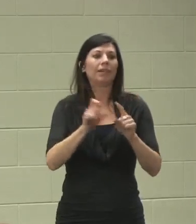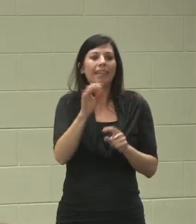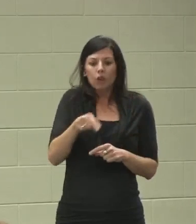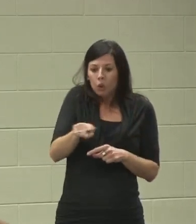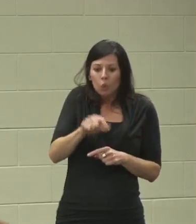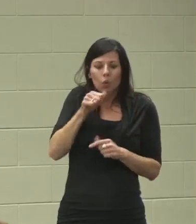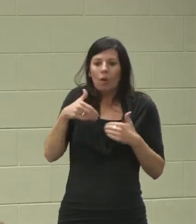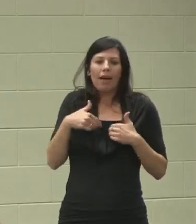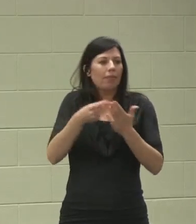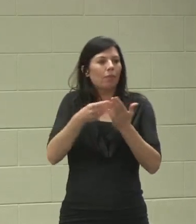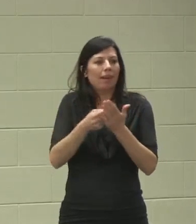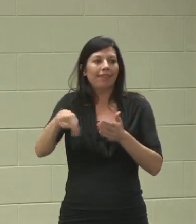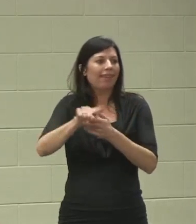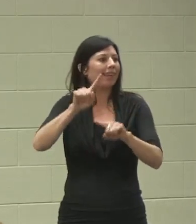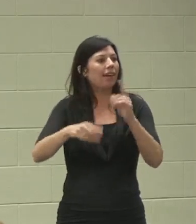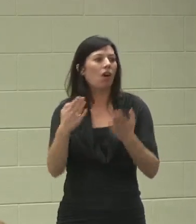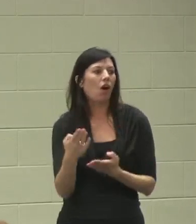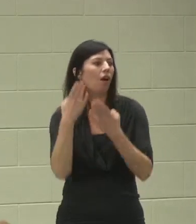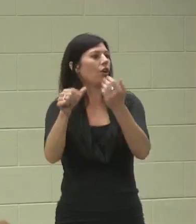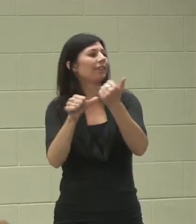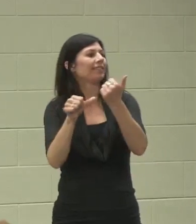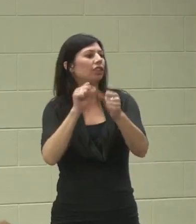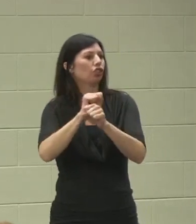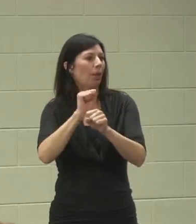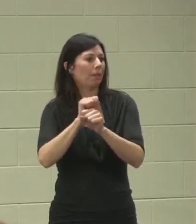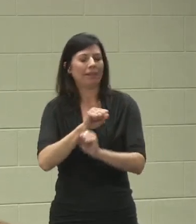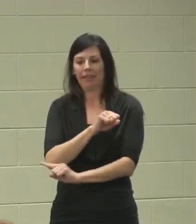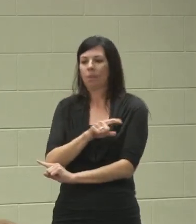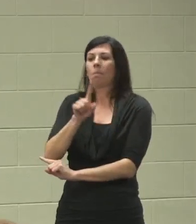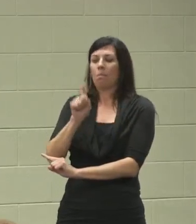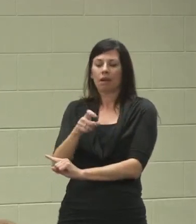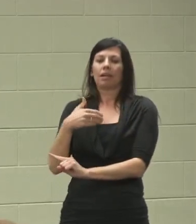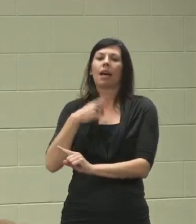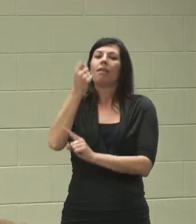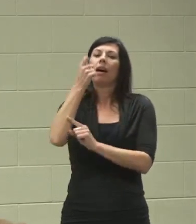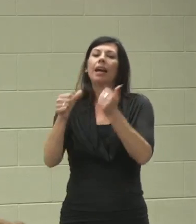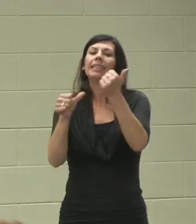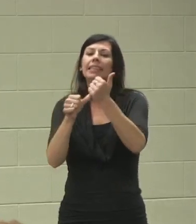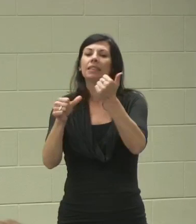the assisted job, and Zachary is in a position where he has to have an assisted job.